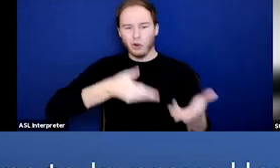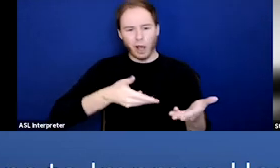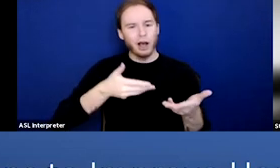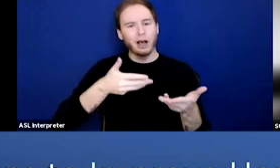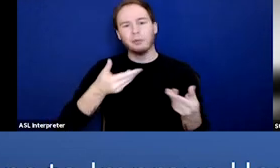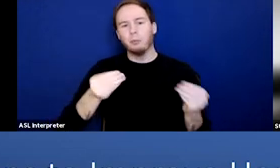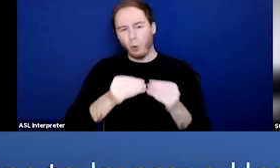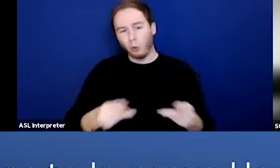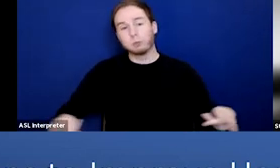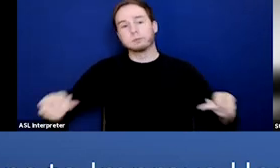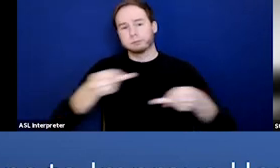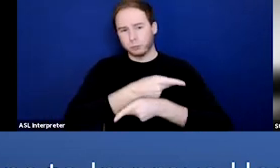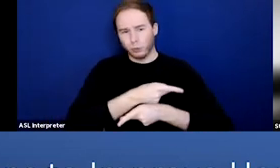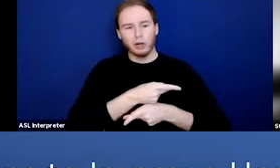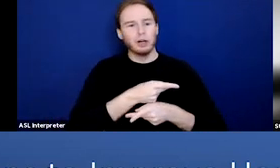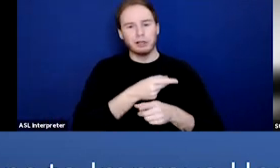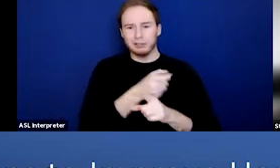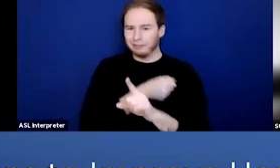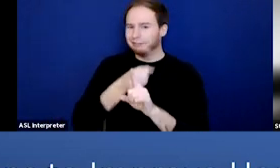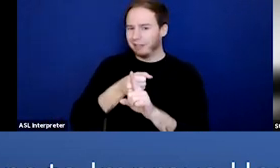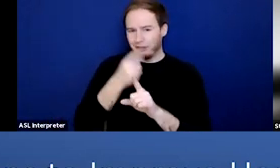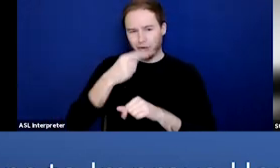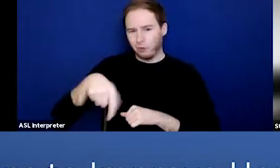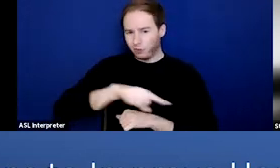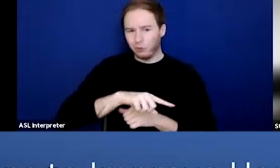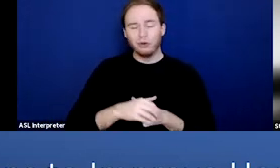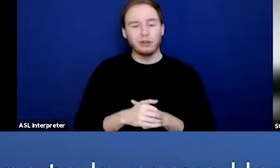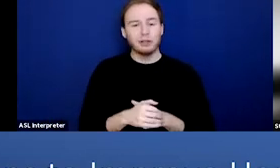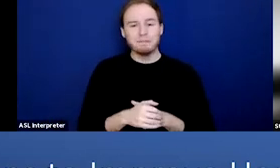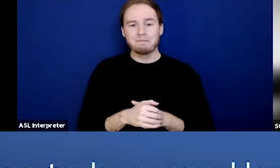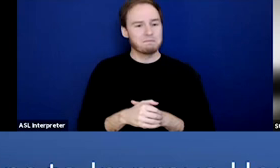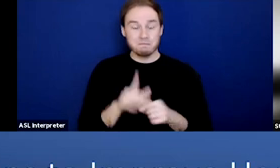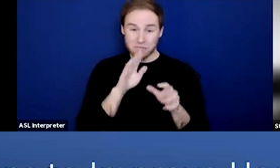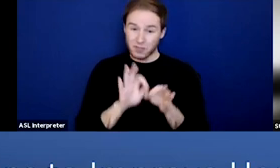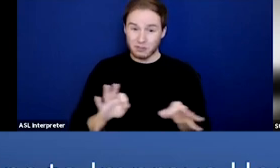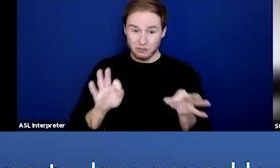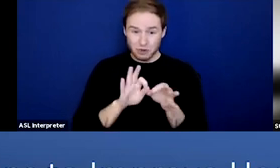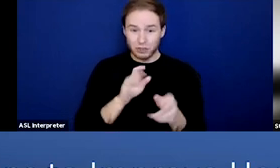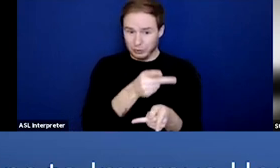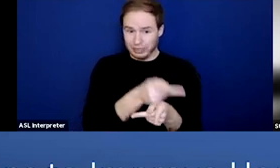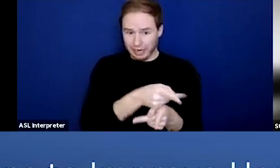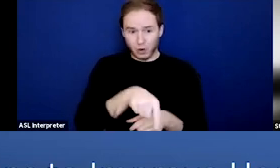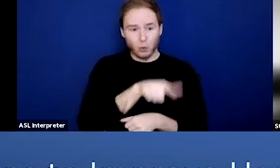of those upstream causes. And because of this, it's really critical that care for people experiencing homelessness,